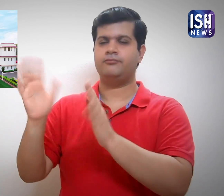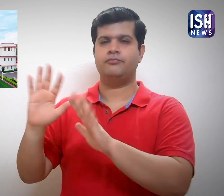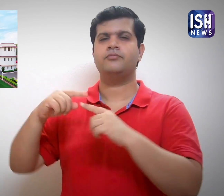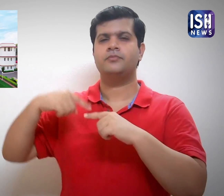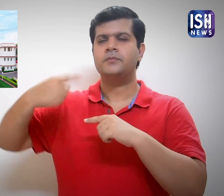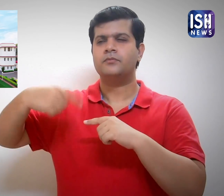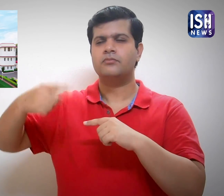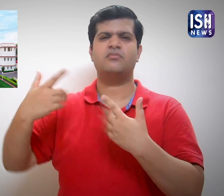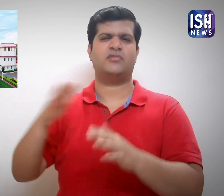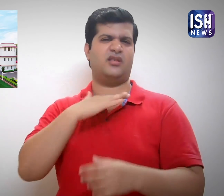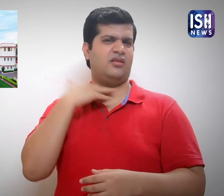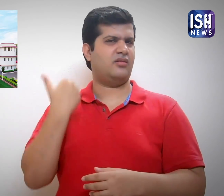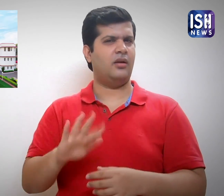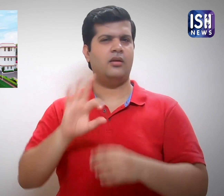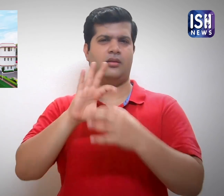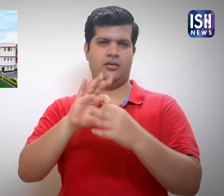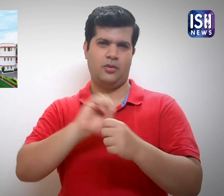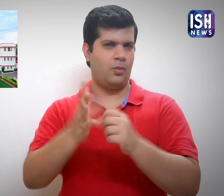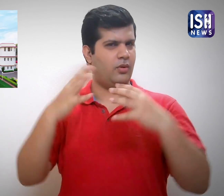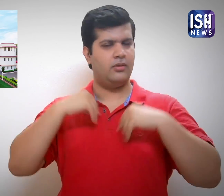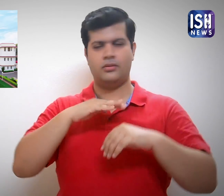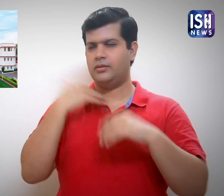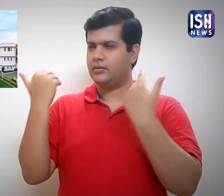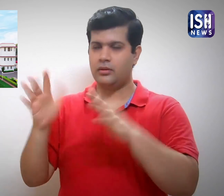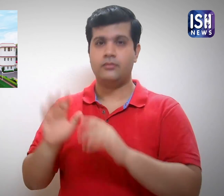He then passed away due to the illness.